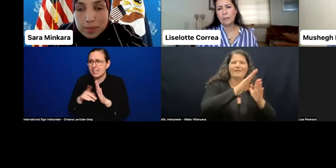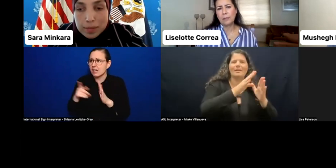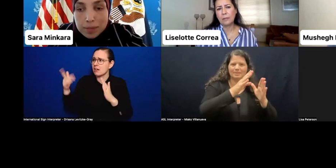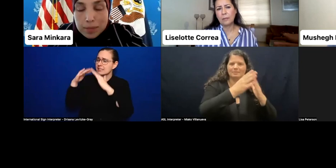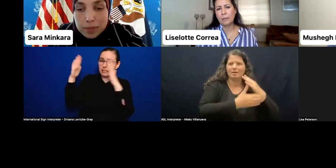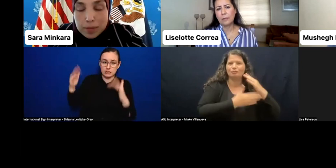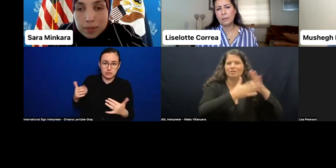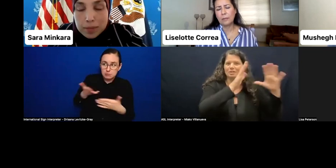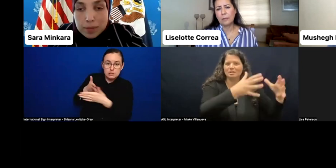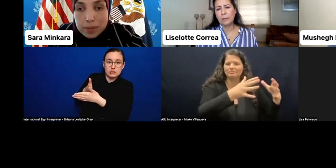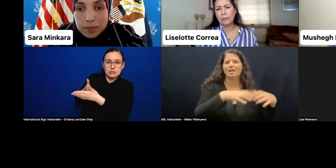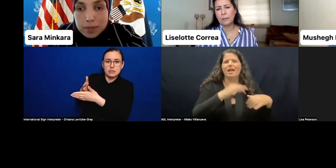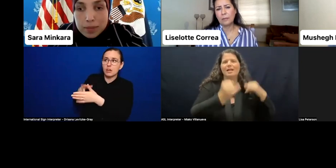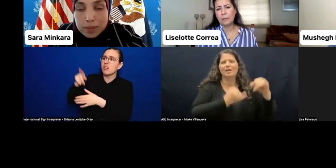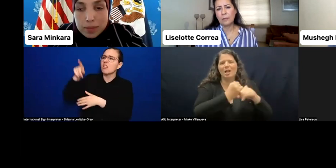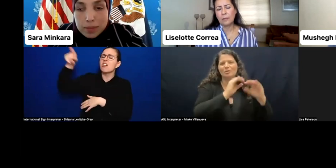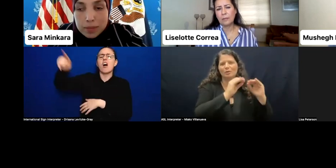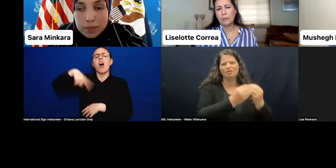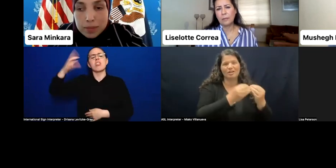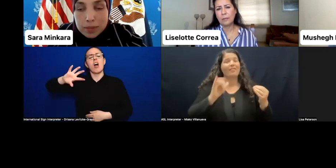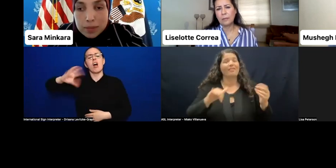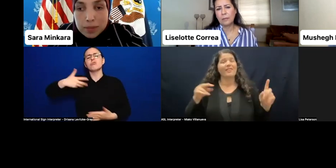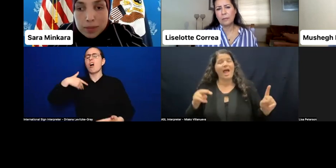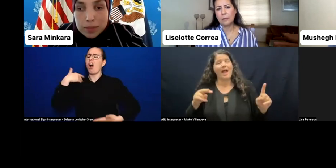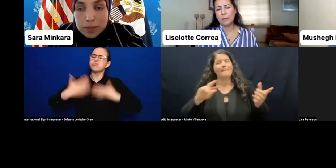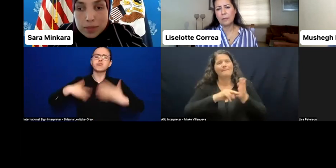In this respect, the role of development partners